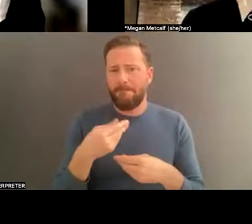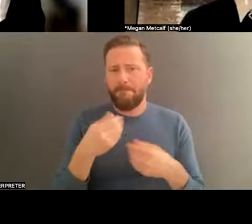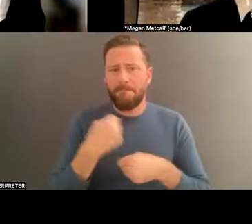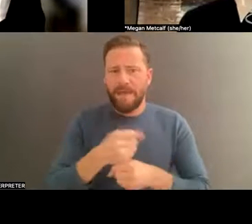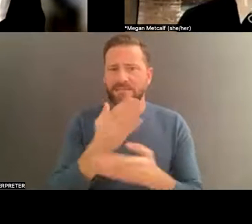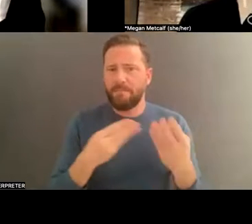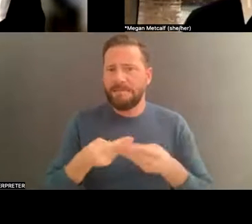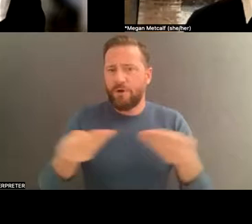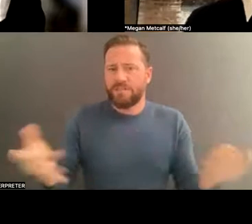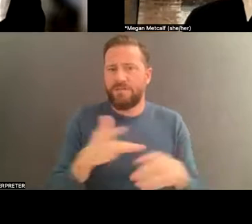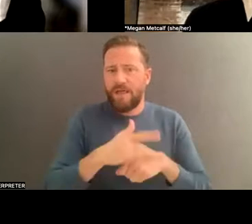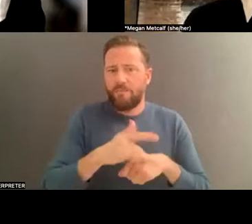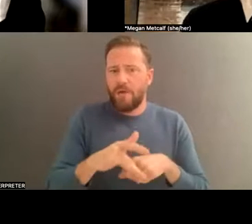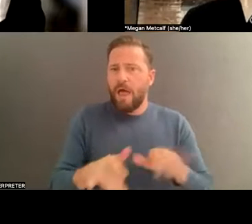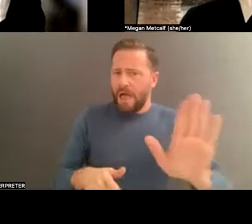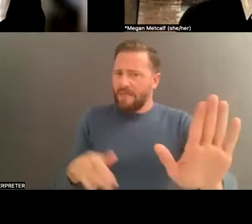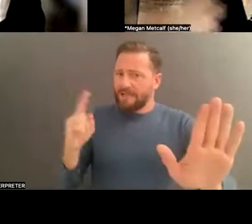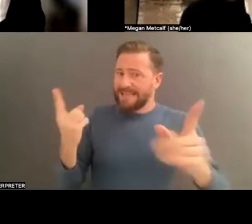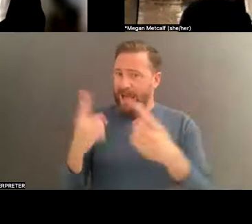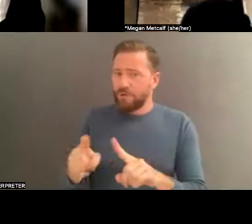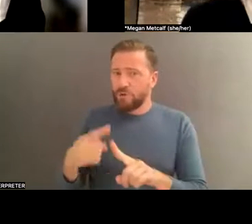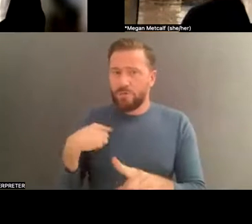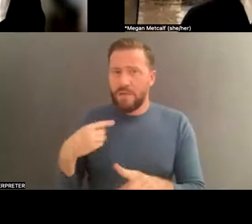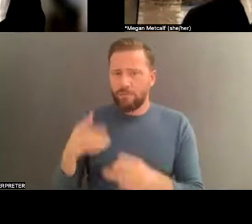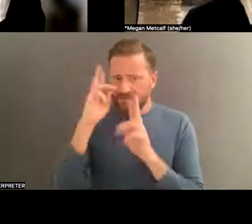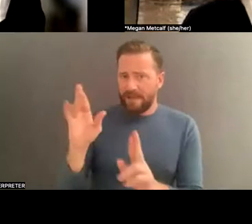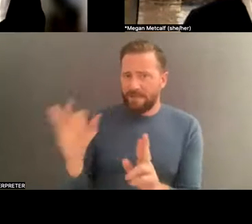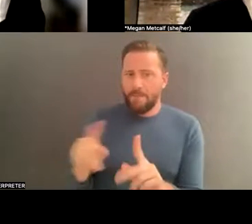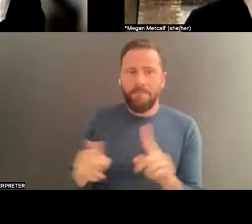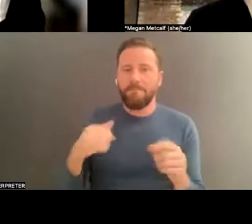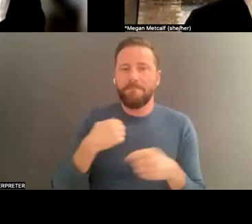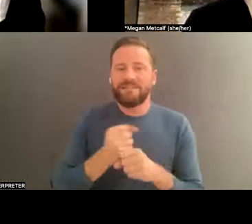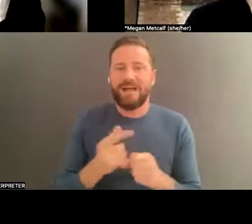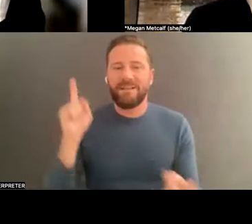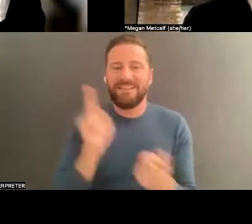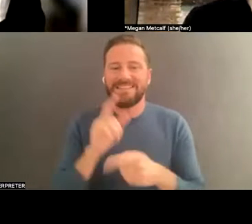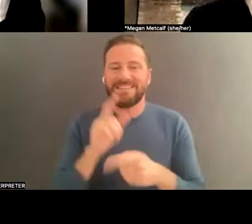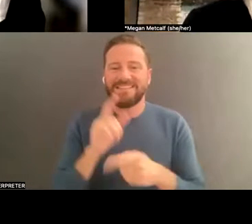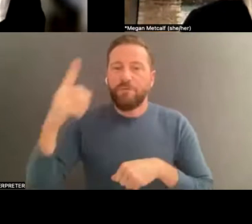that decision very much -- it just makes it less available for me to be able to write about it in a scholarly